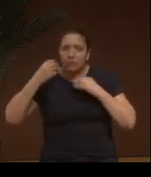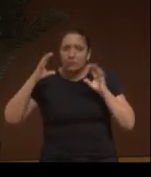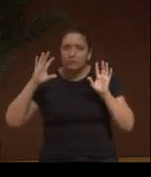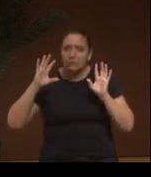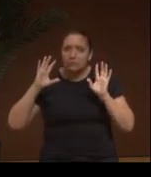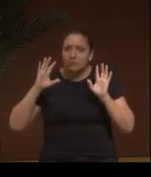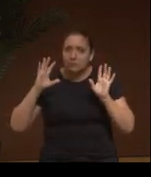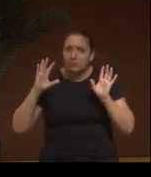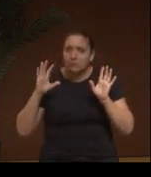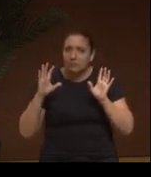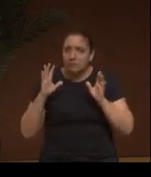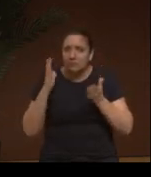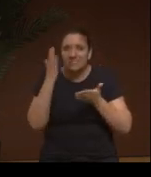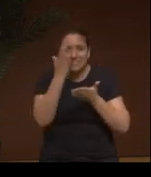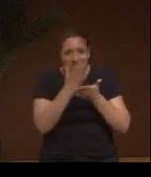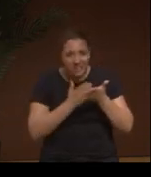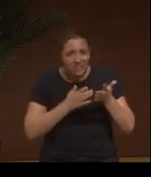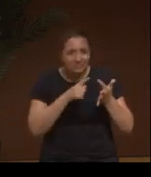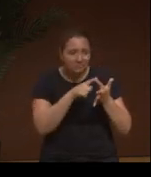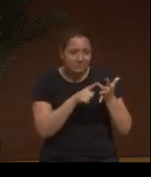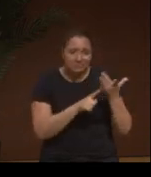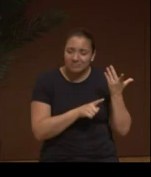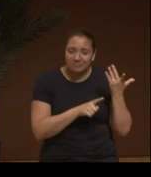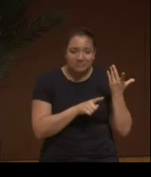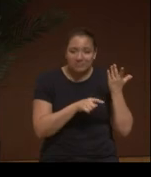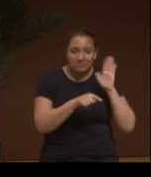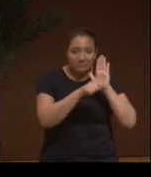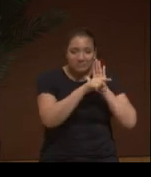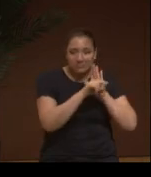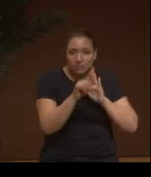with that historic, intergenerational trauma.